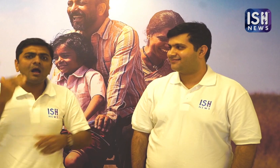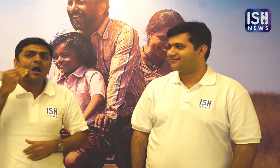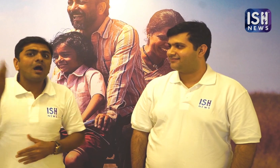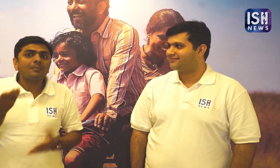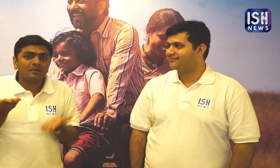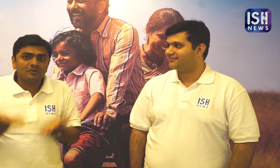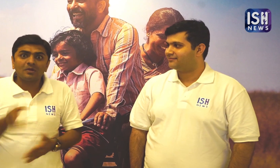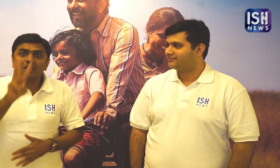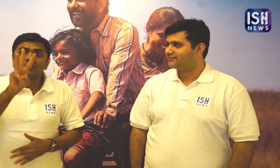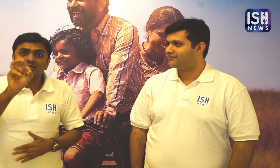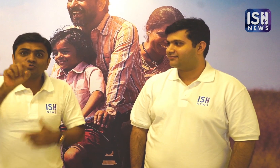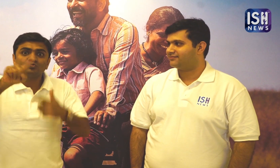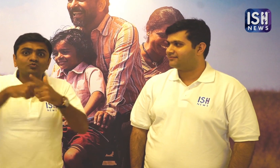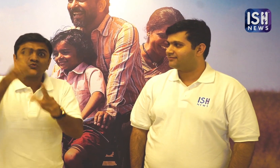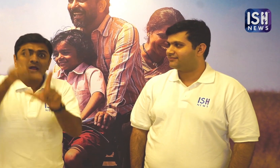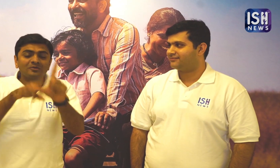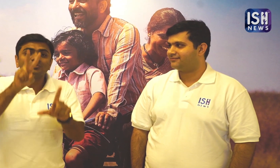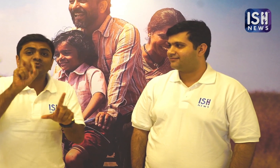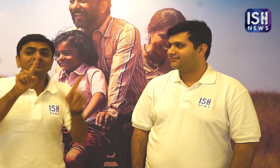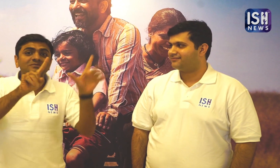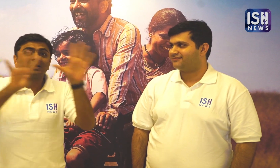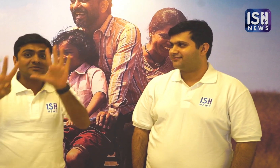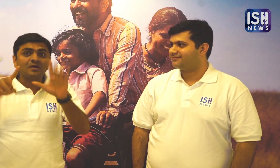on 30th July 2019.